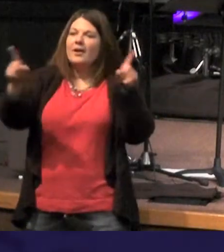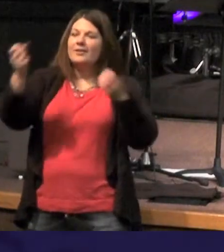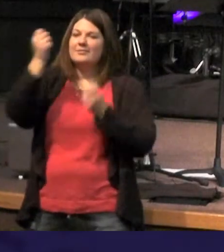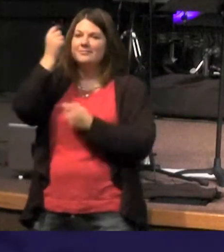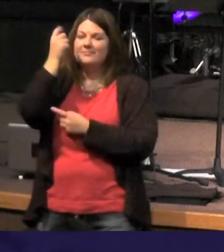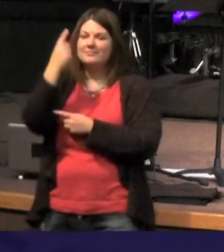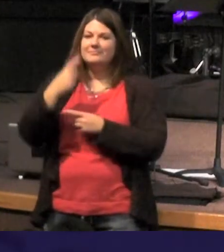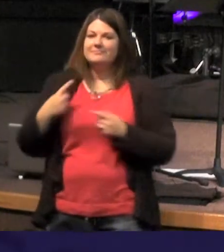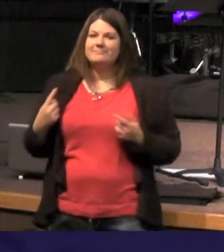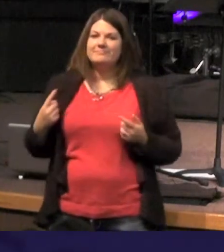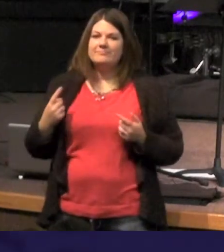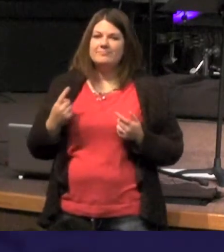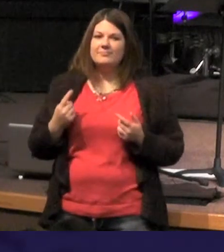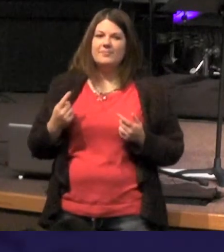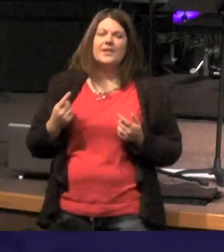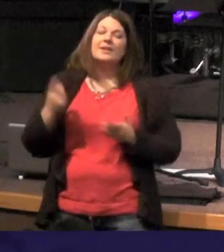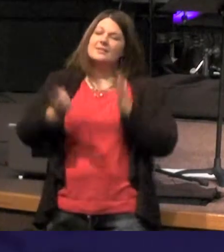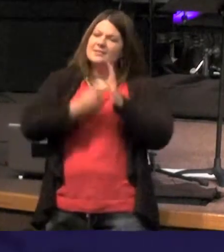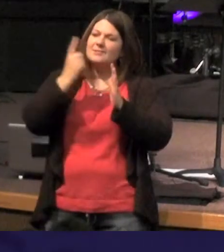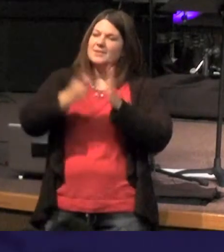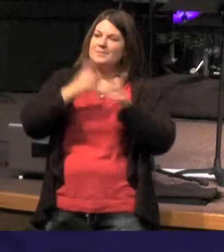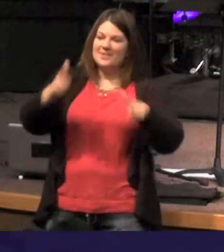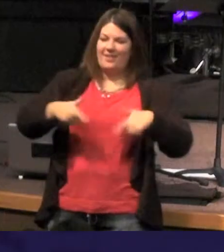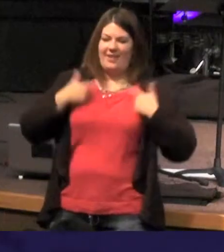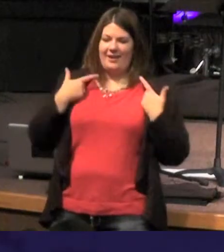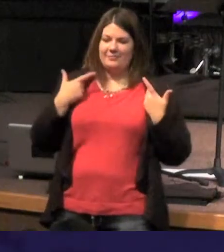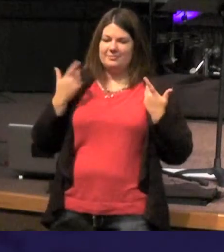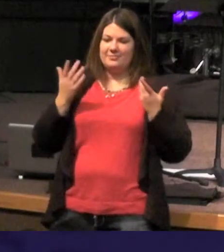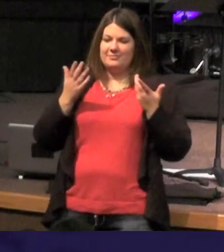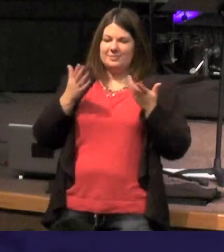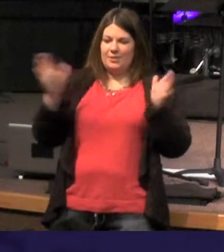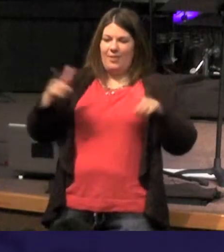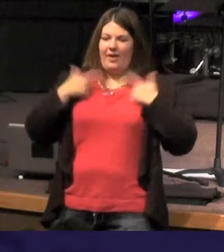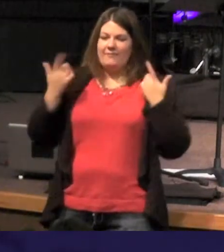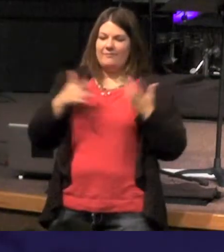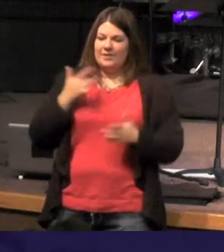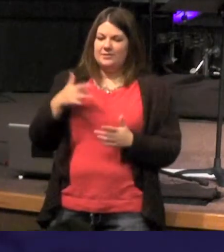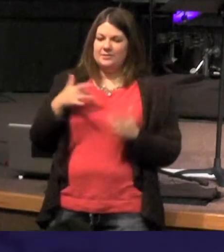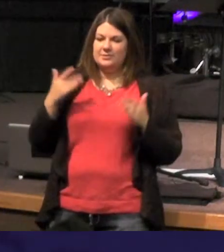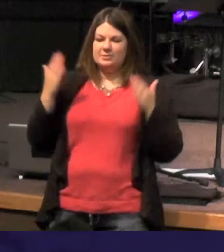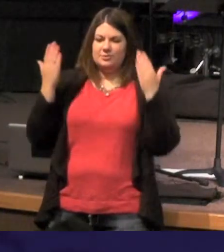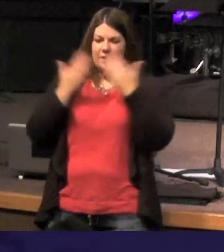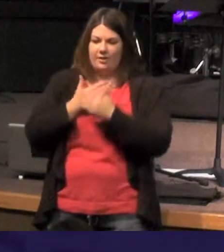sometimes life just in general feel that way I'm not talking about talk about the physical son